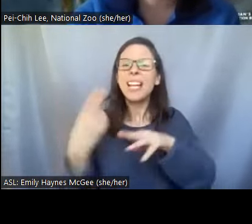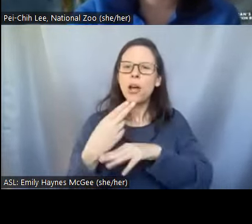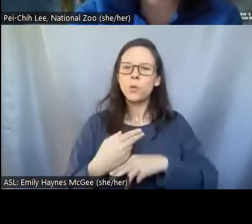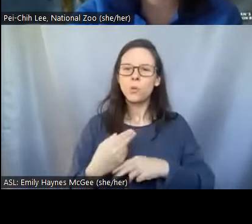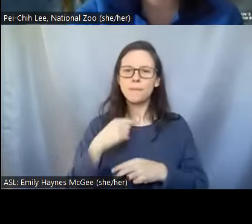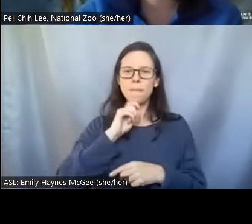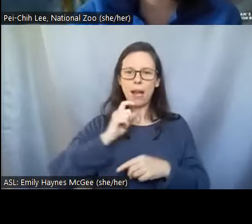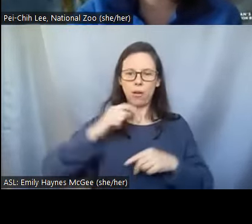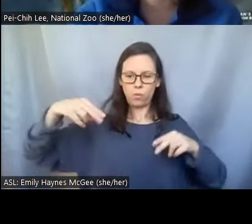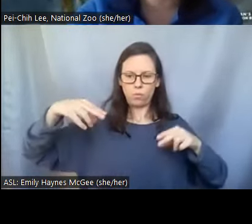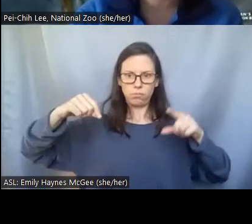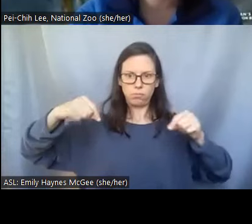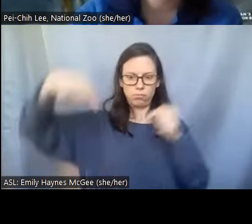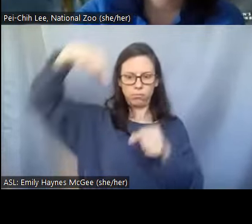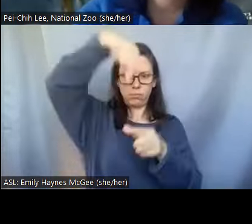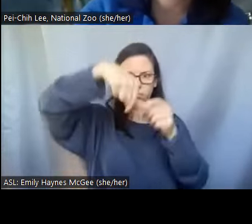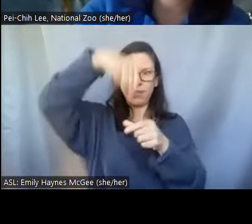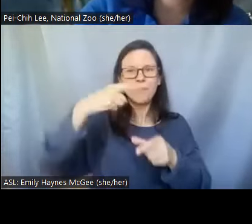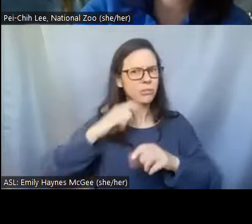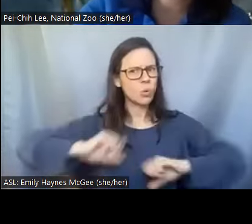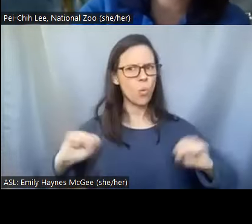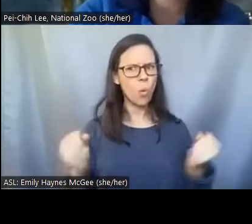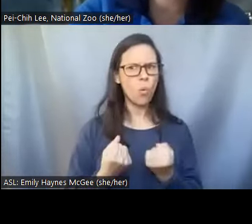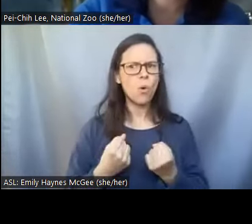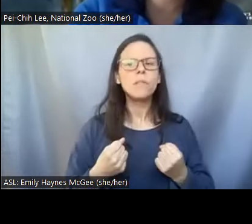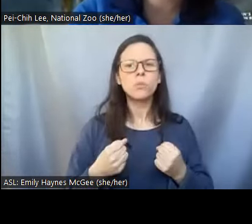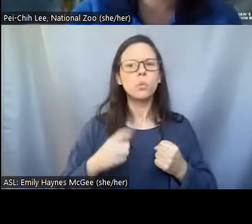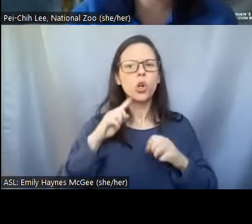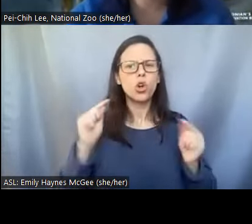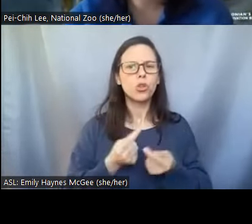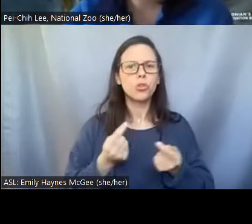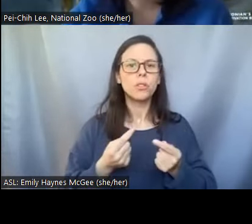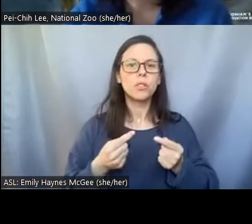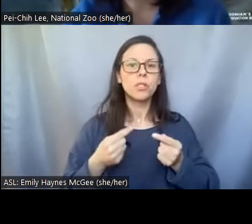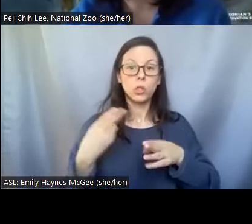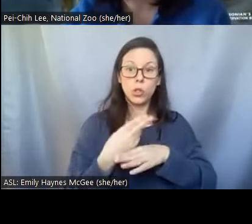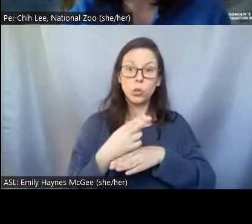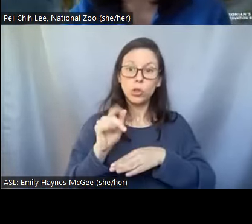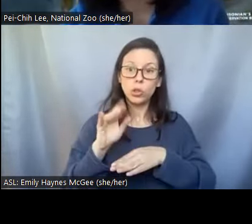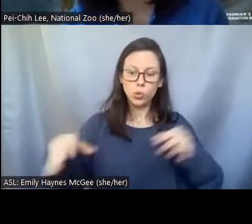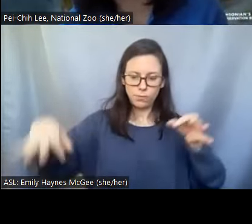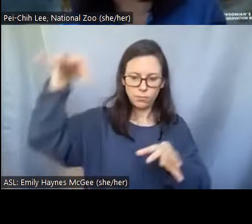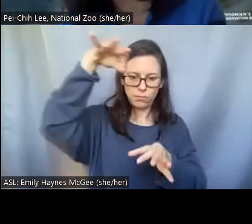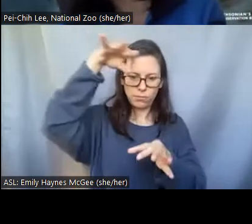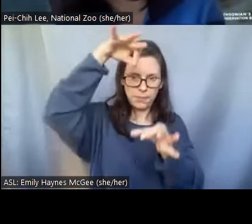don't want to get too close to them. So I'm using these tools to put them into these cryotubes and